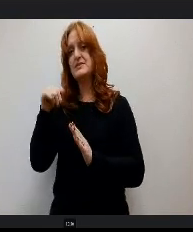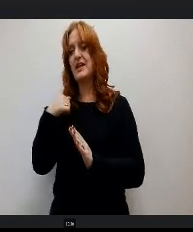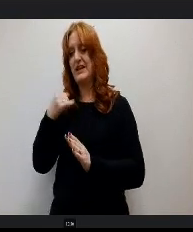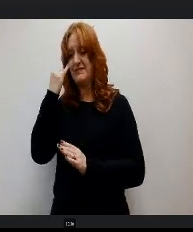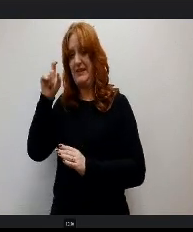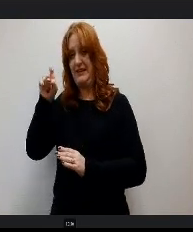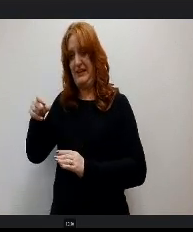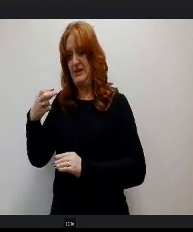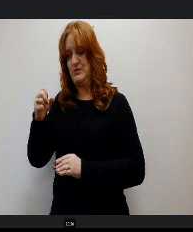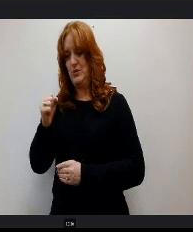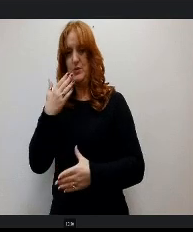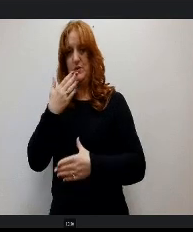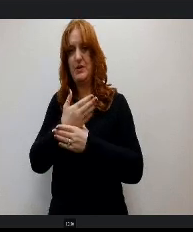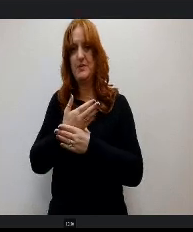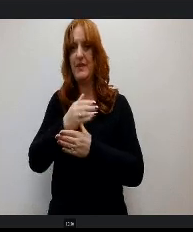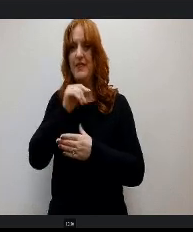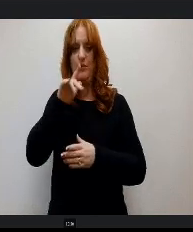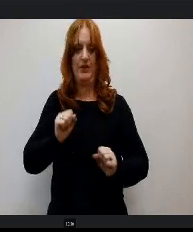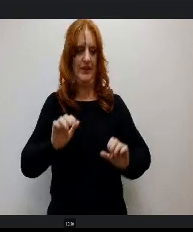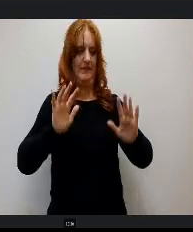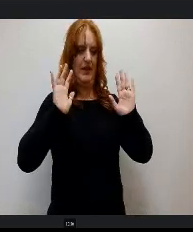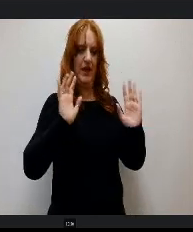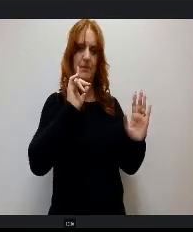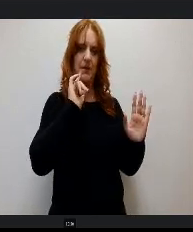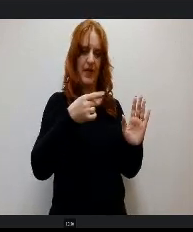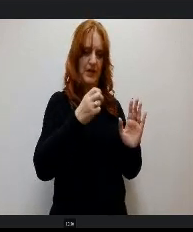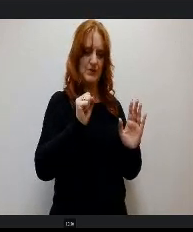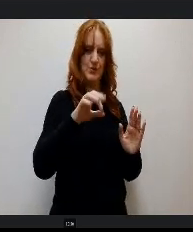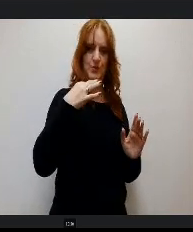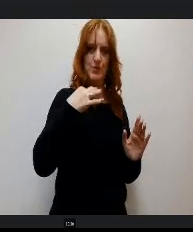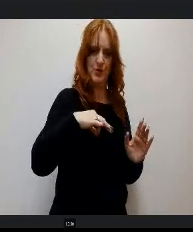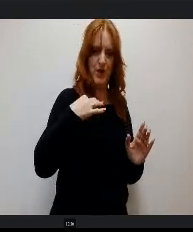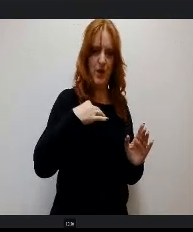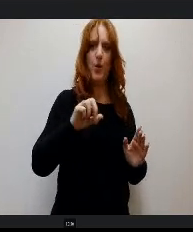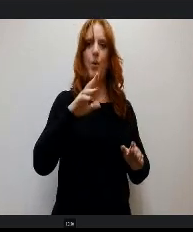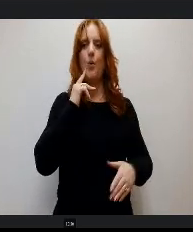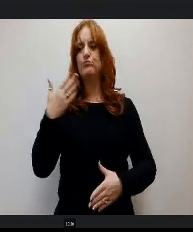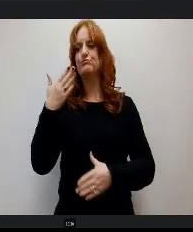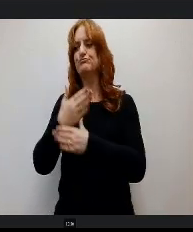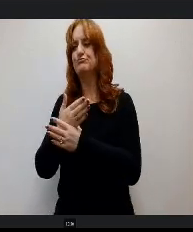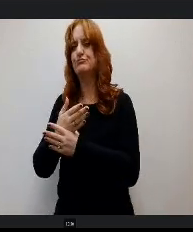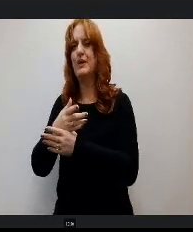up needed high school credits or. Interrupting important extracurricular activities before and after school.